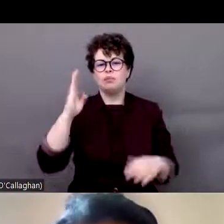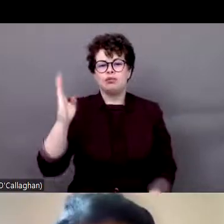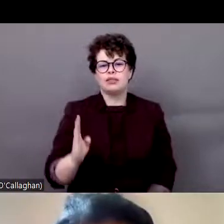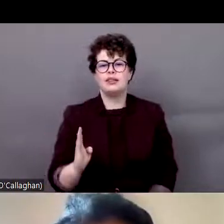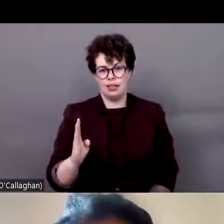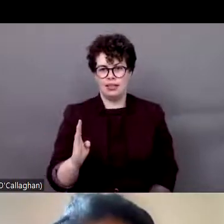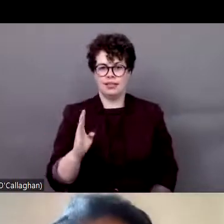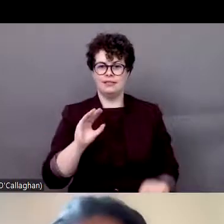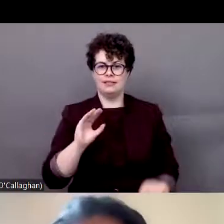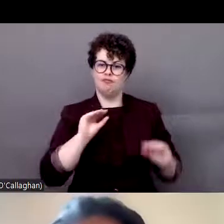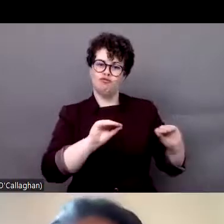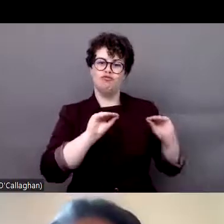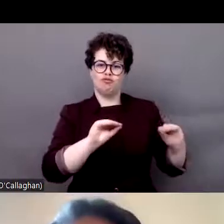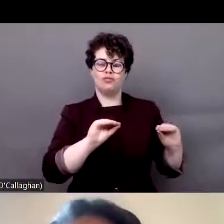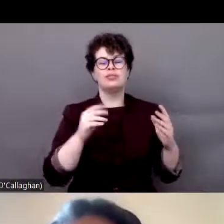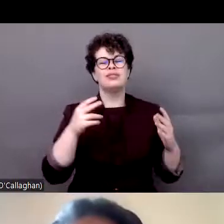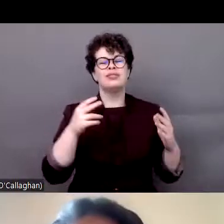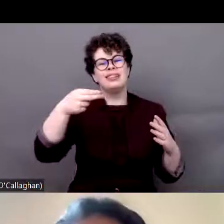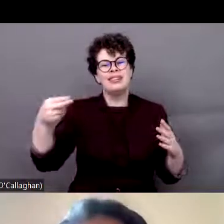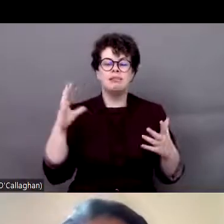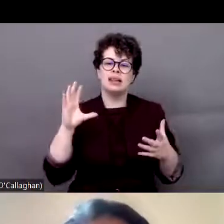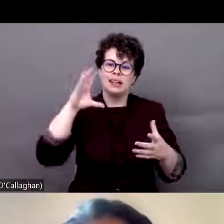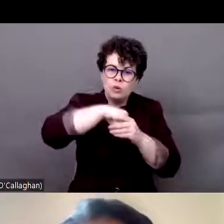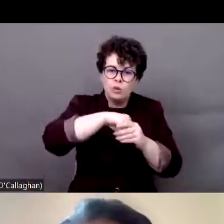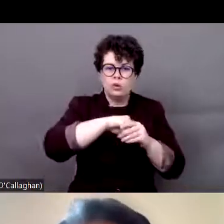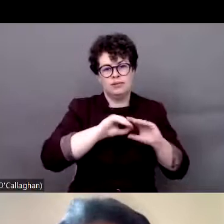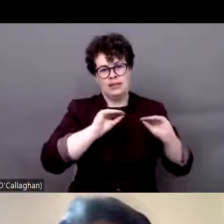Brazil we call inclusive education. I have been a